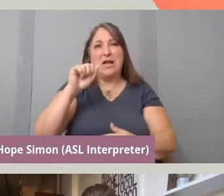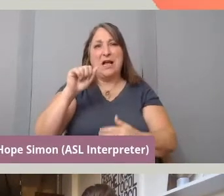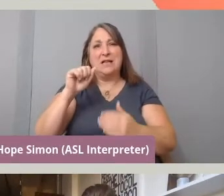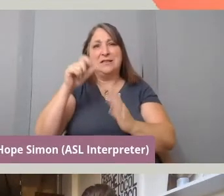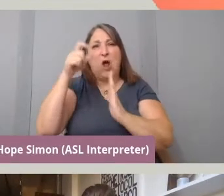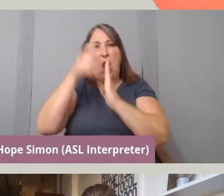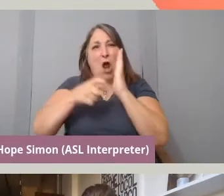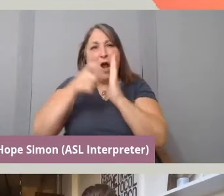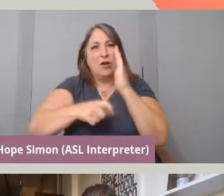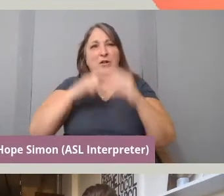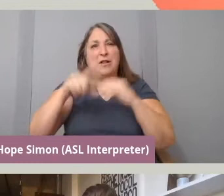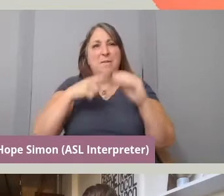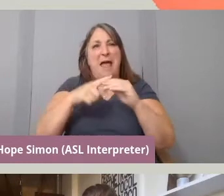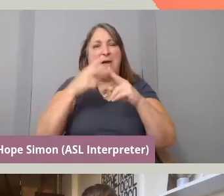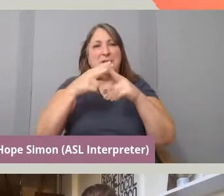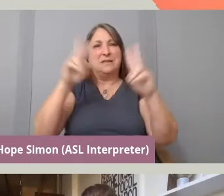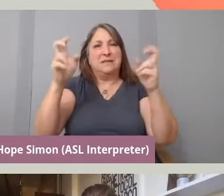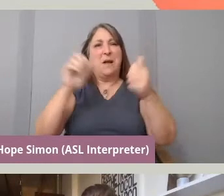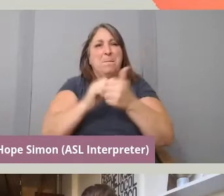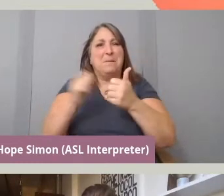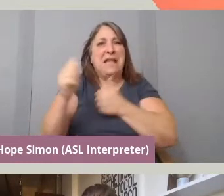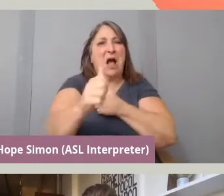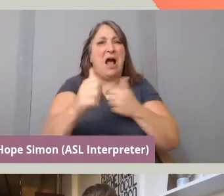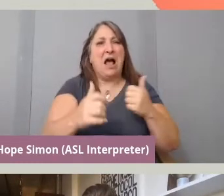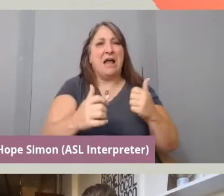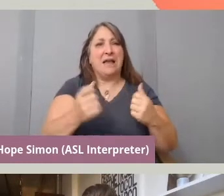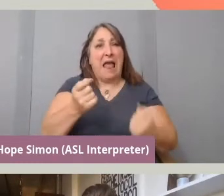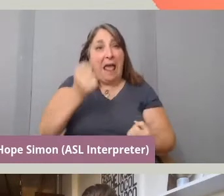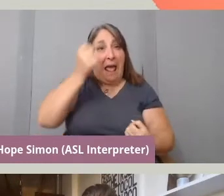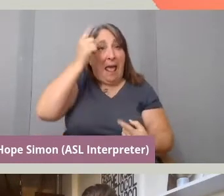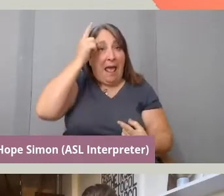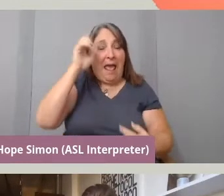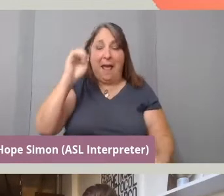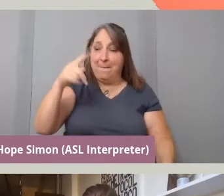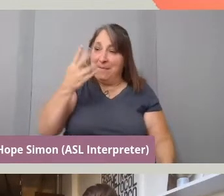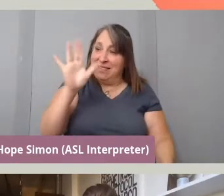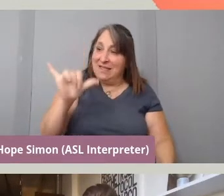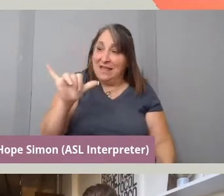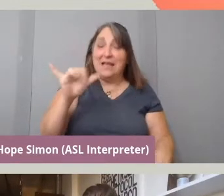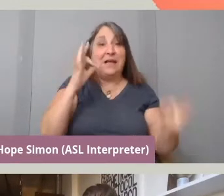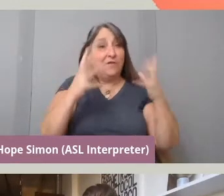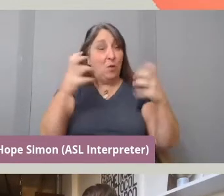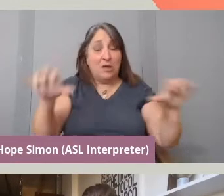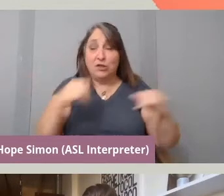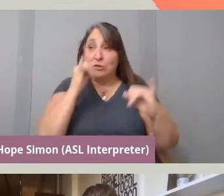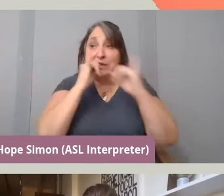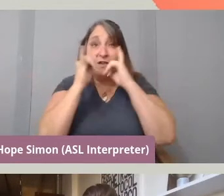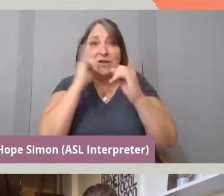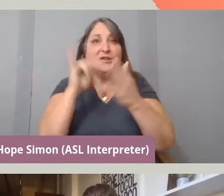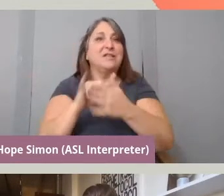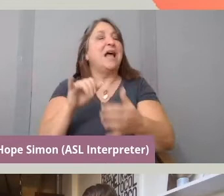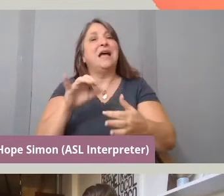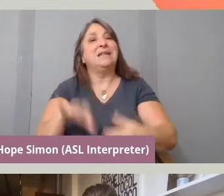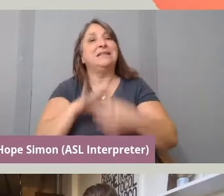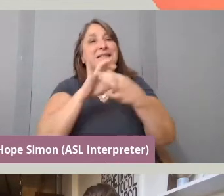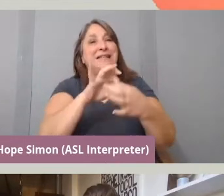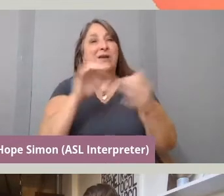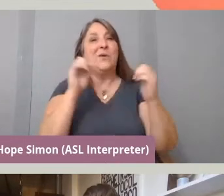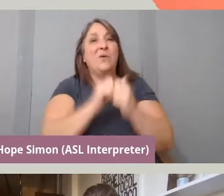And, for anyone that is interested in conducting interviews that deal with the possibility of retraumatizing